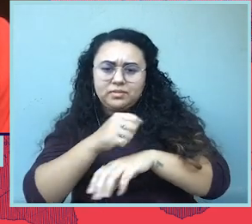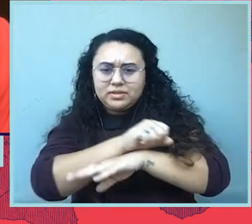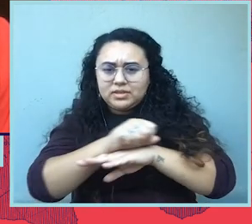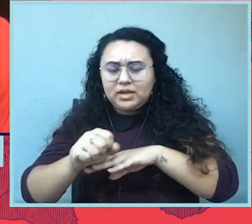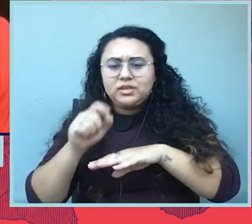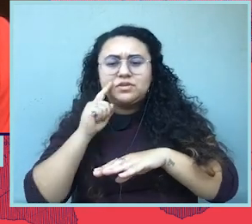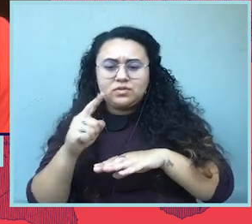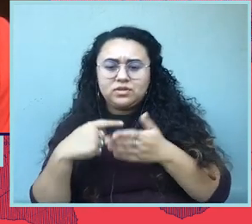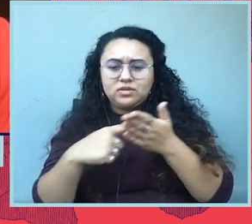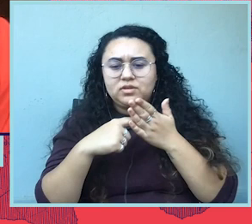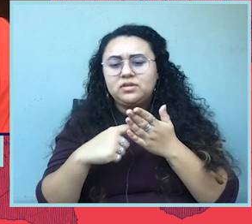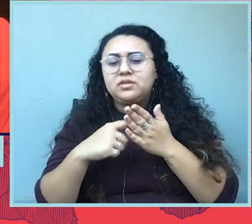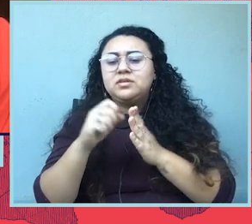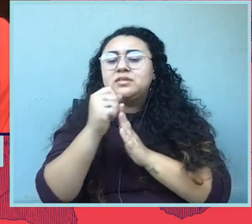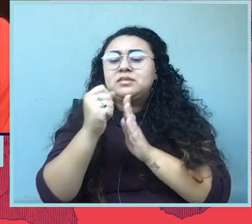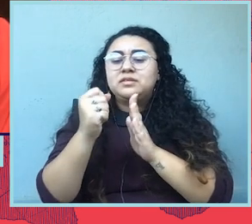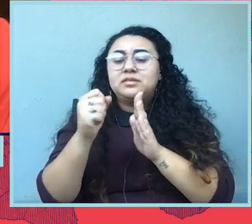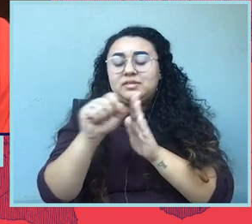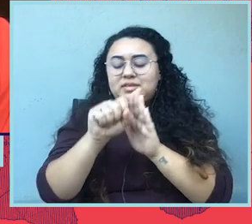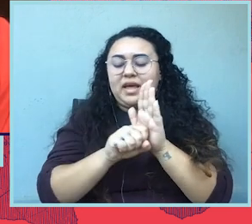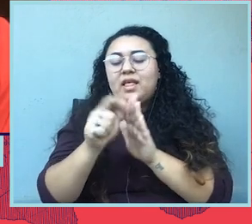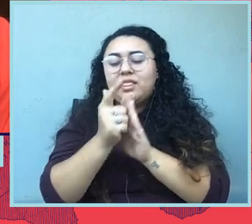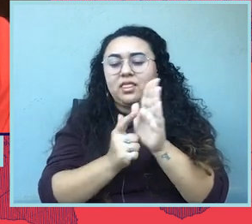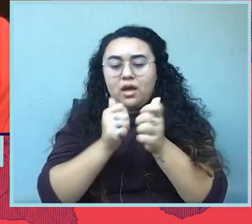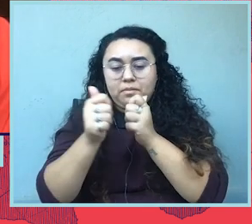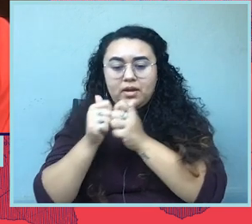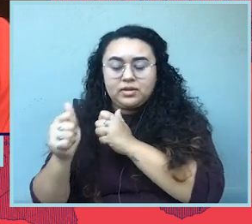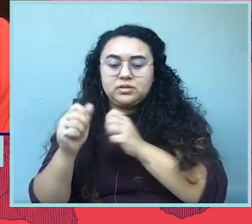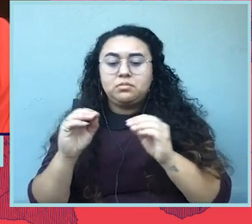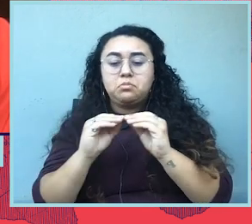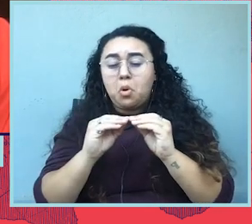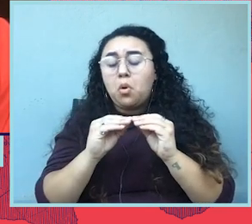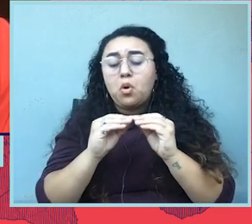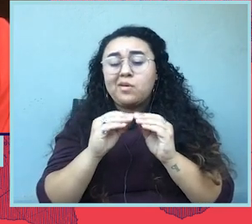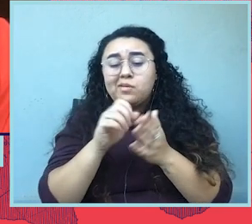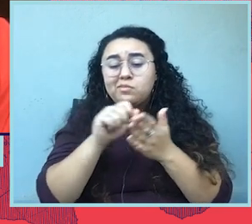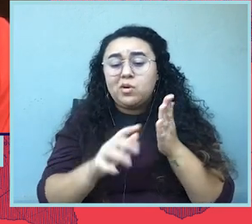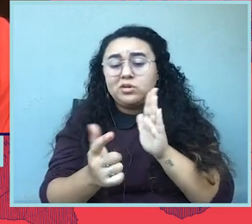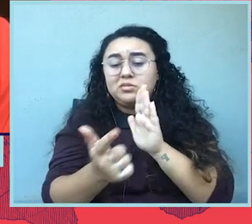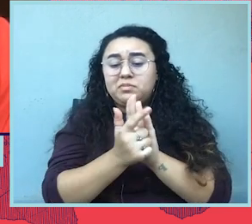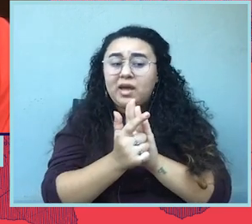State legislators have passed more restrictions on abortion in 2021 than any other year since Roe v. Wade.